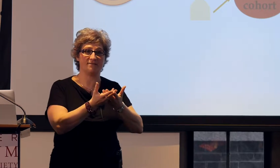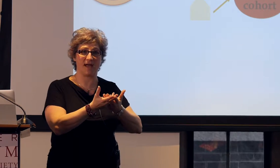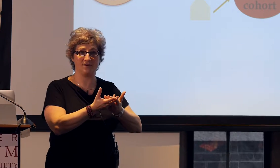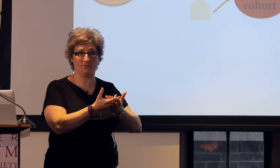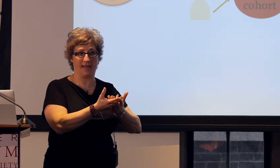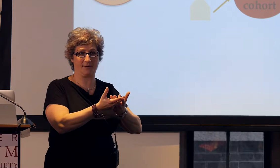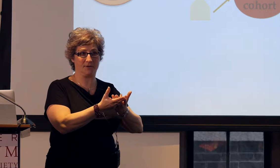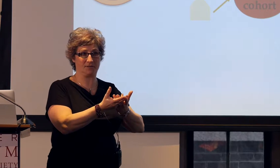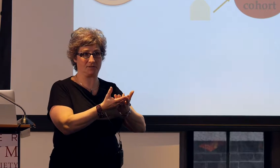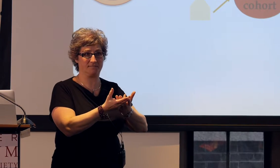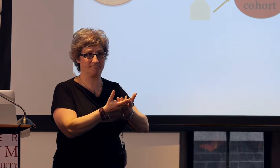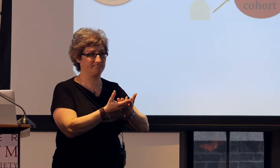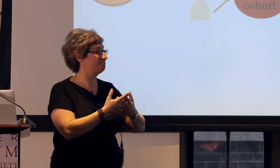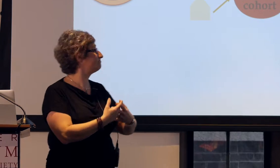of that new language.